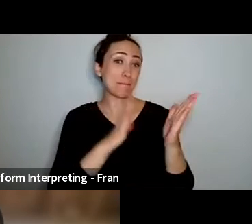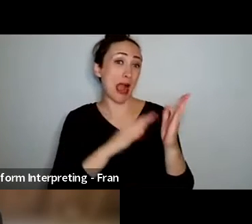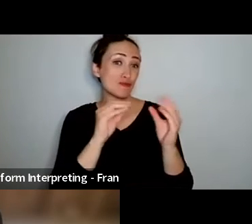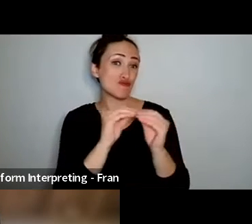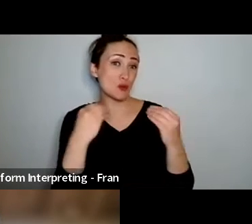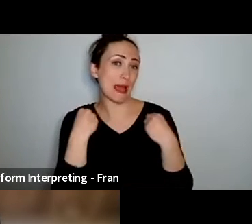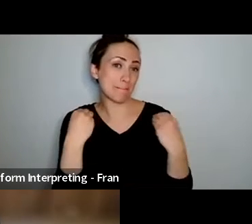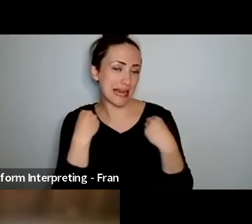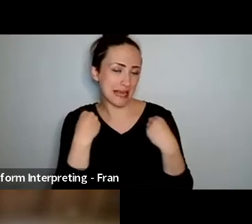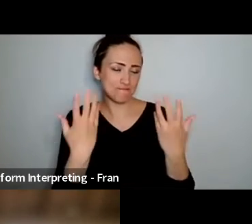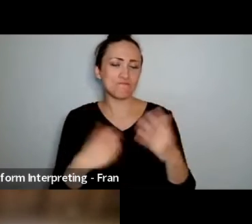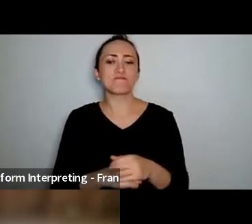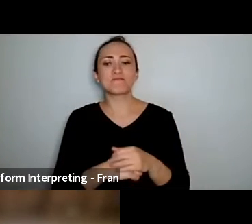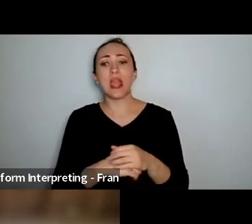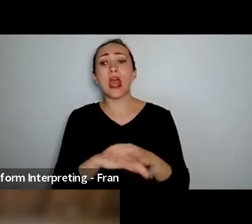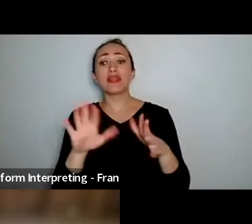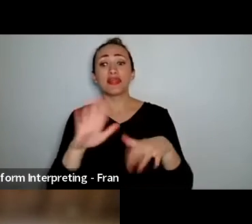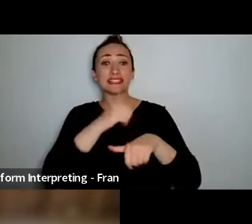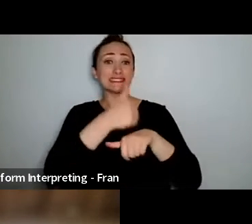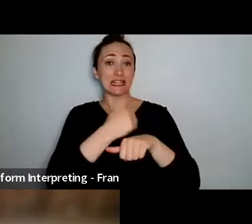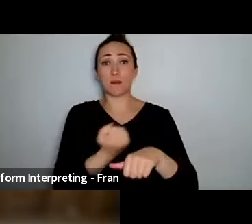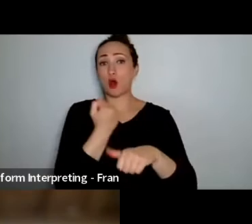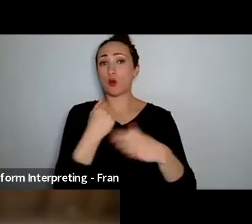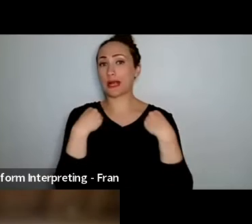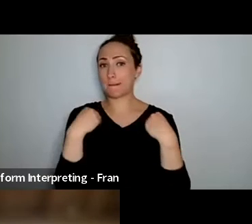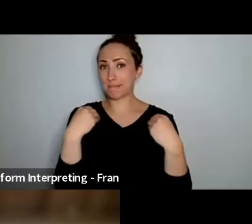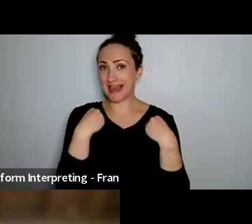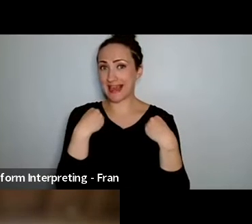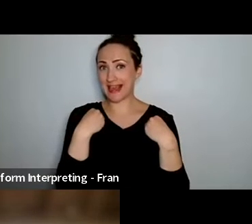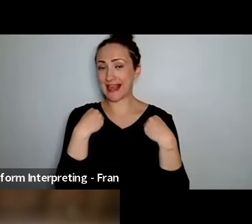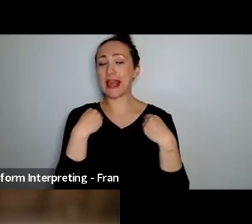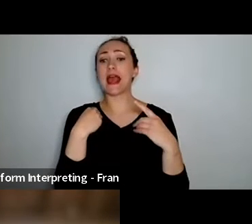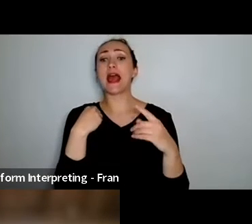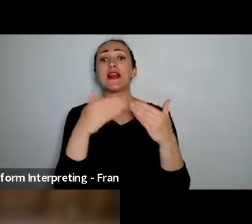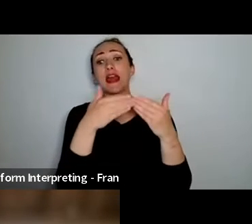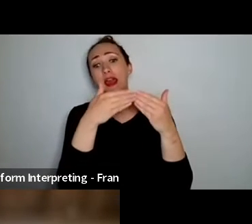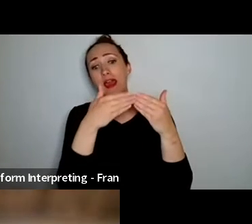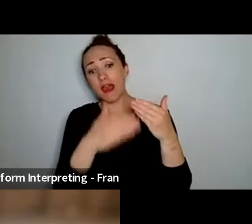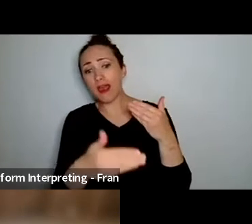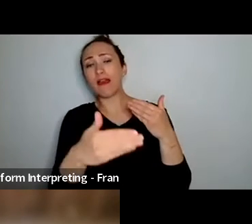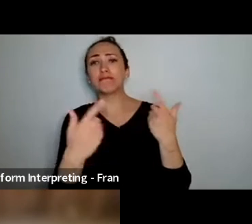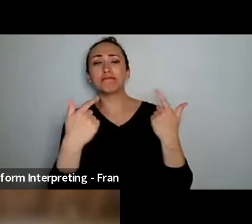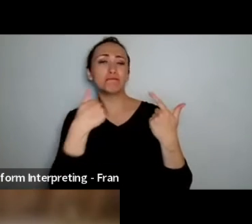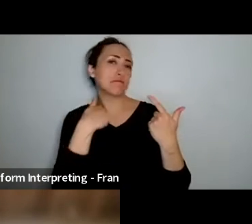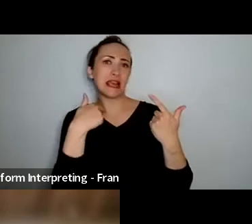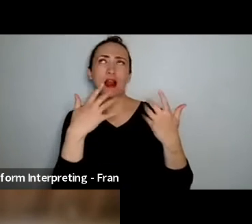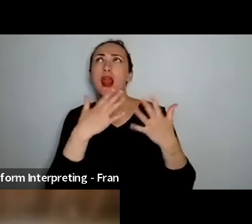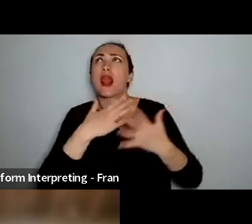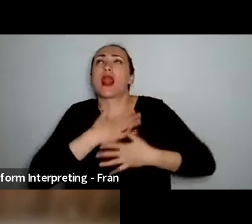since then I've just been making work. I love collaboration, so collaborating with other artists